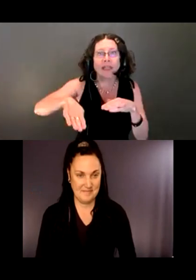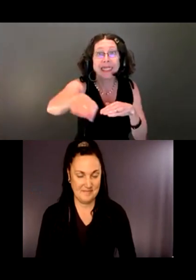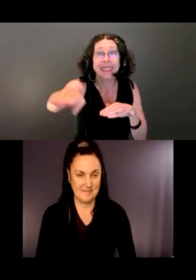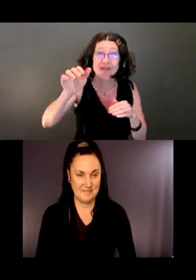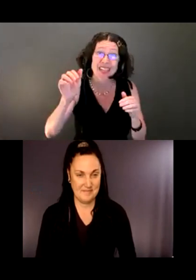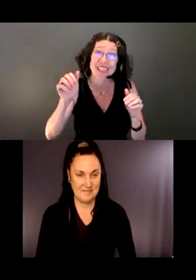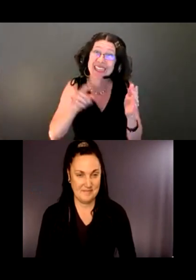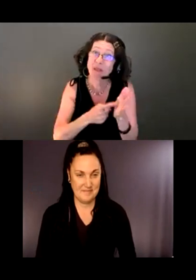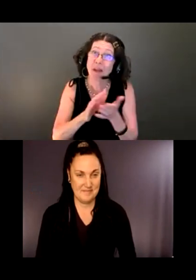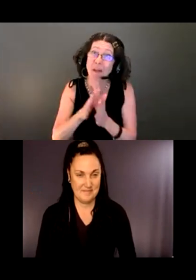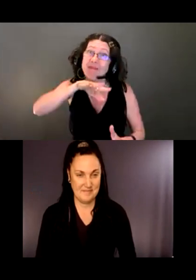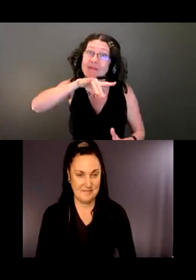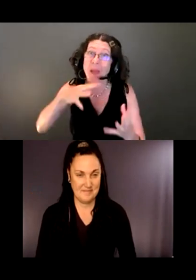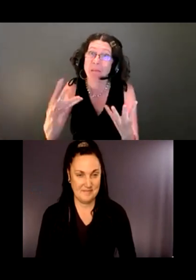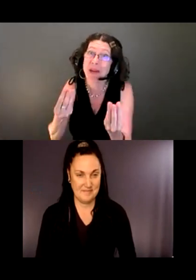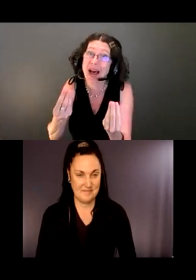Is there shade?